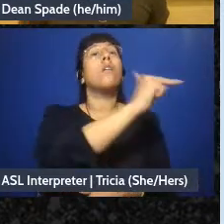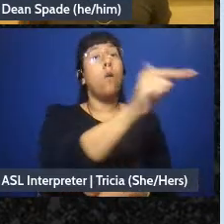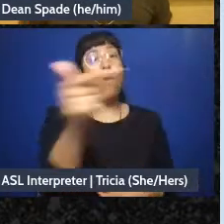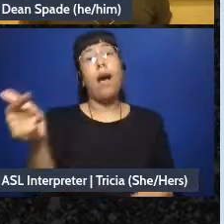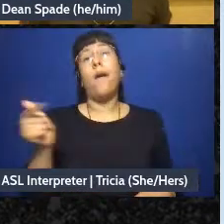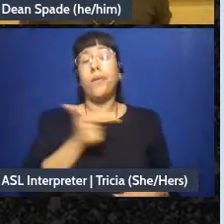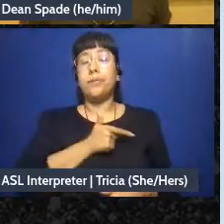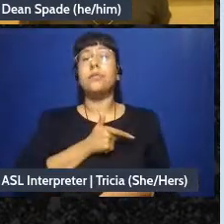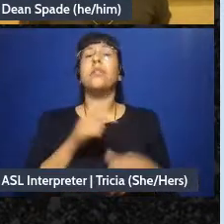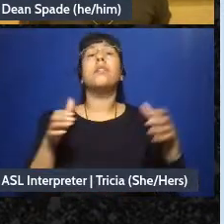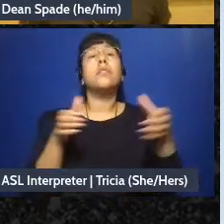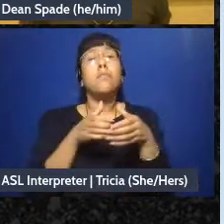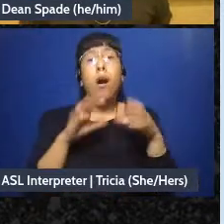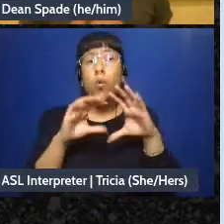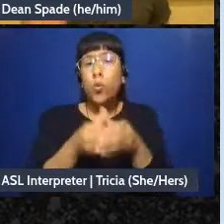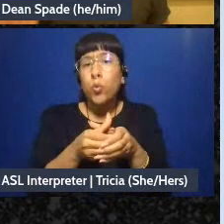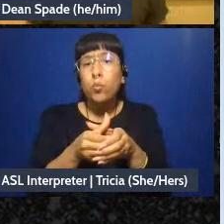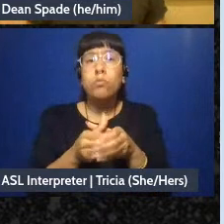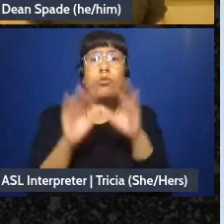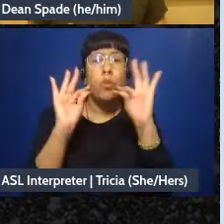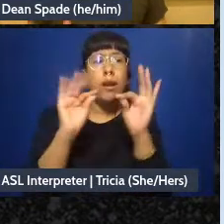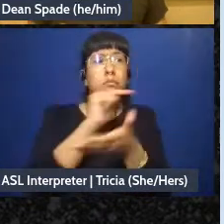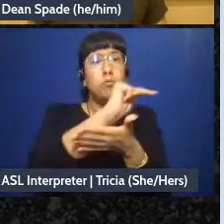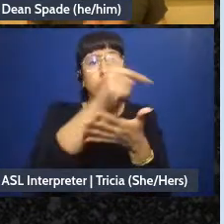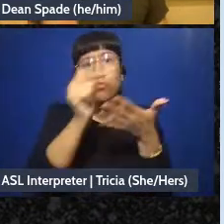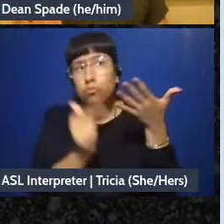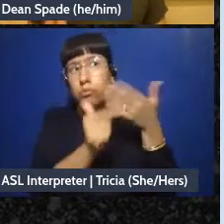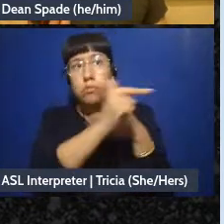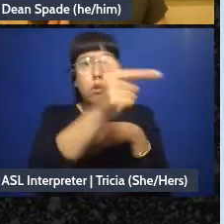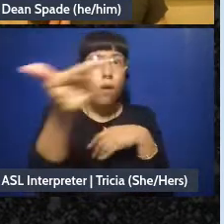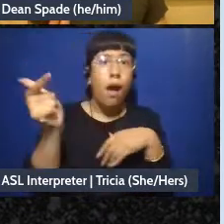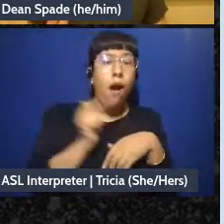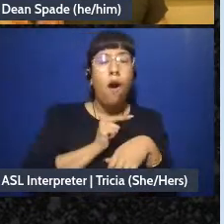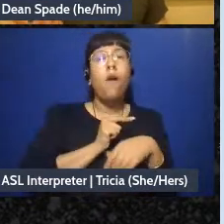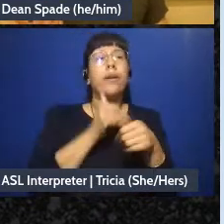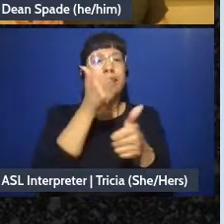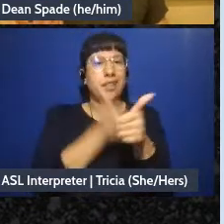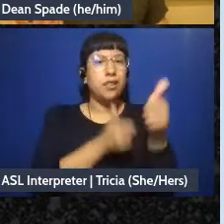are great because everyone gets to talk, go-rounds are great because we hear from everybody so if-if